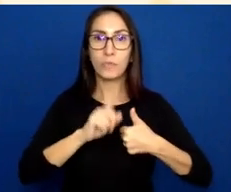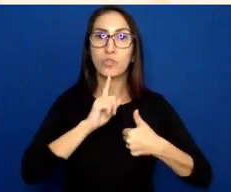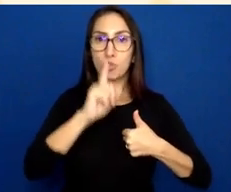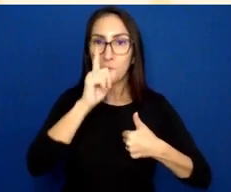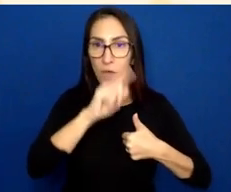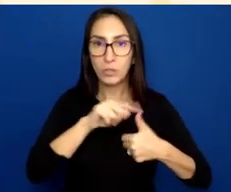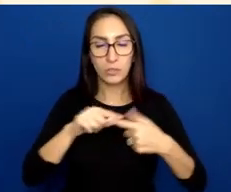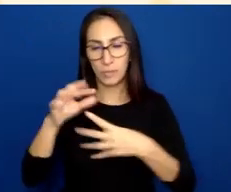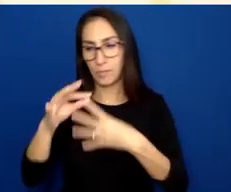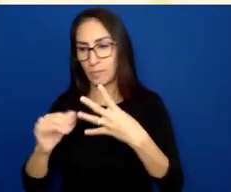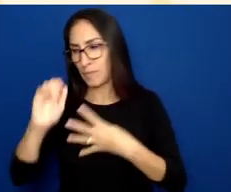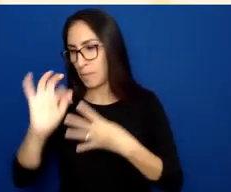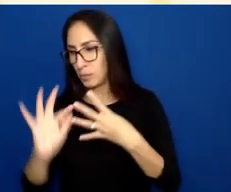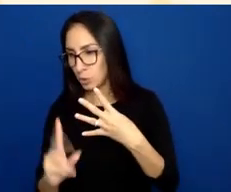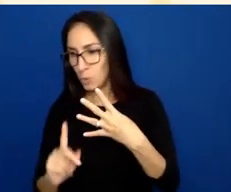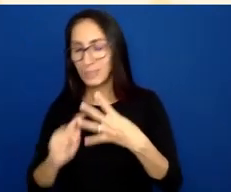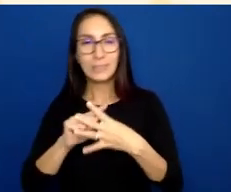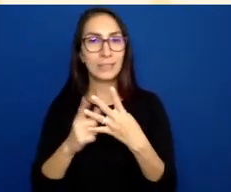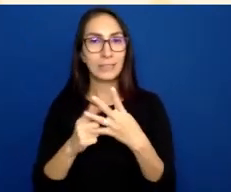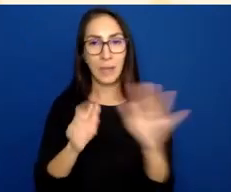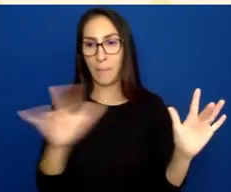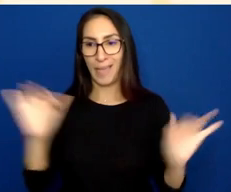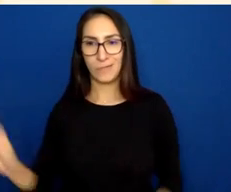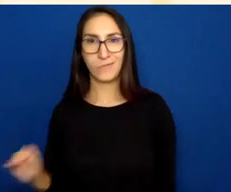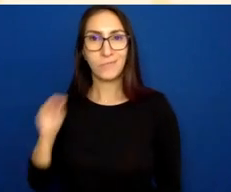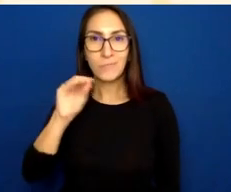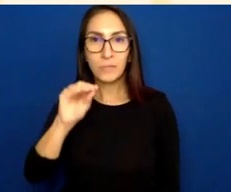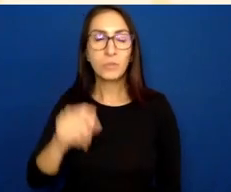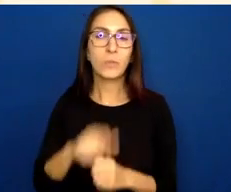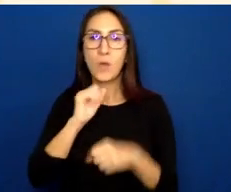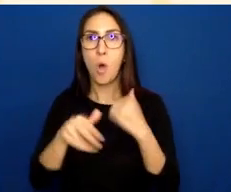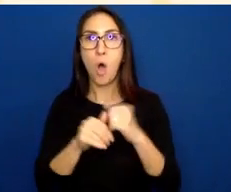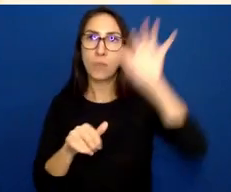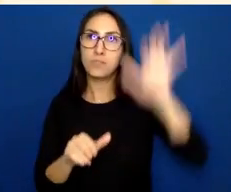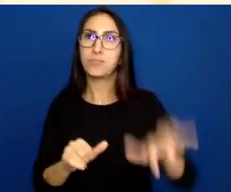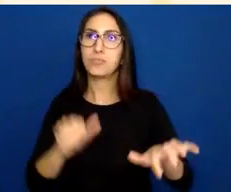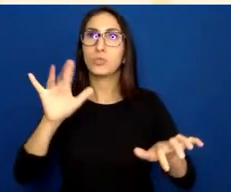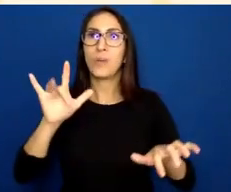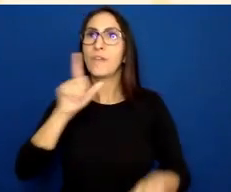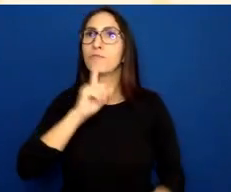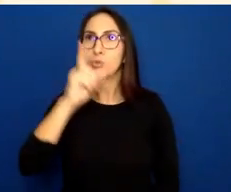Don't just make it a whole 25-set question of true and false. That's not helpful for people.